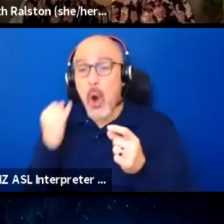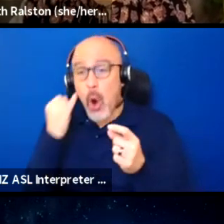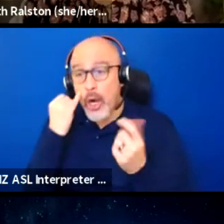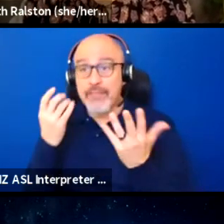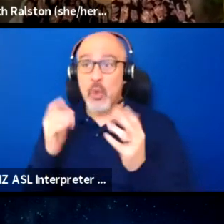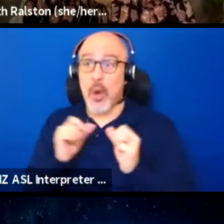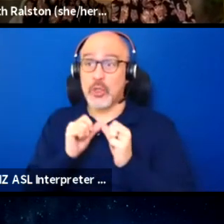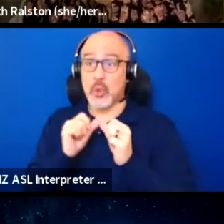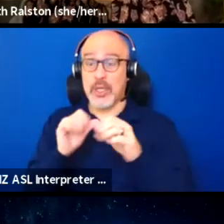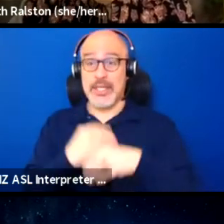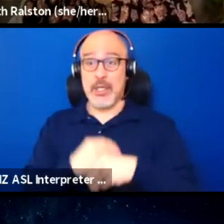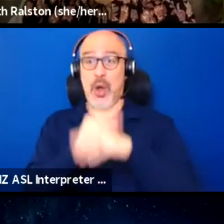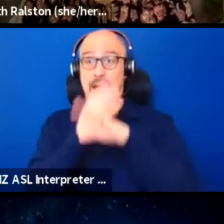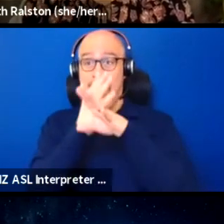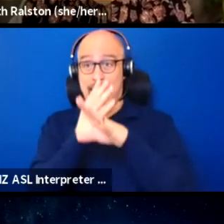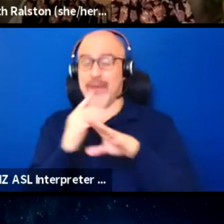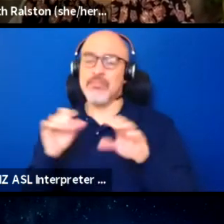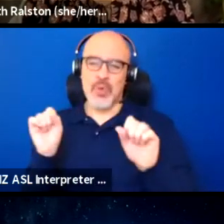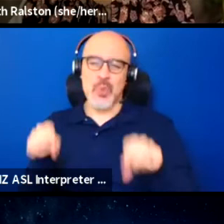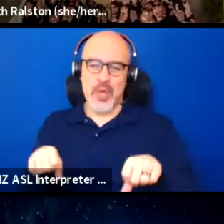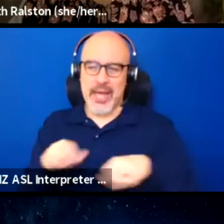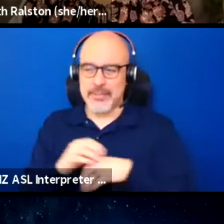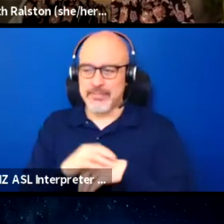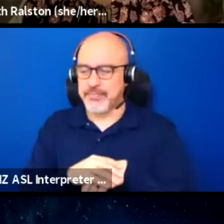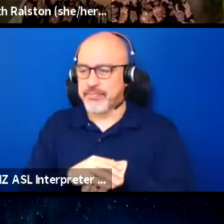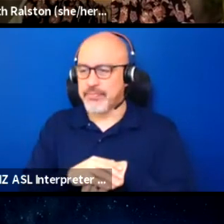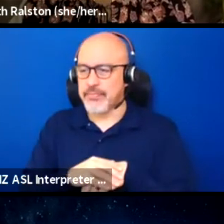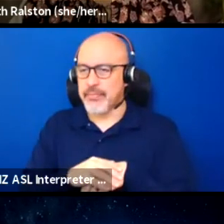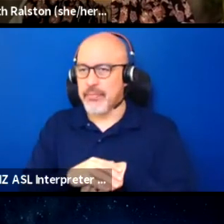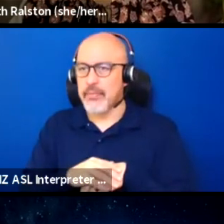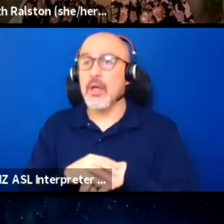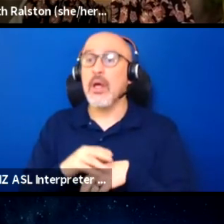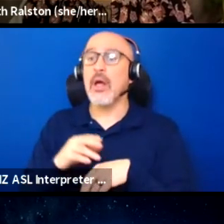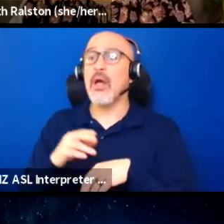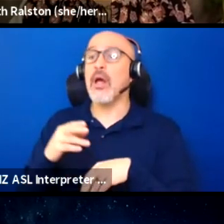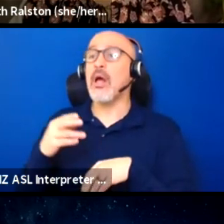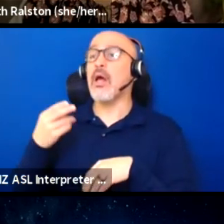you can keep your camera on. So I'll ask how Hattie, who's behind the scenes,